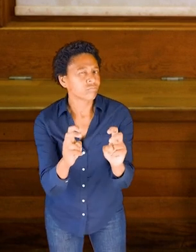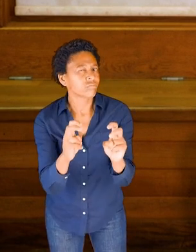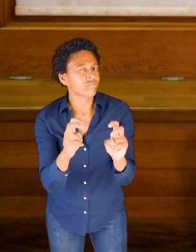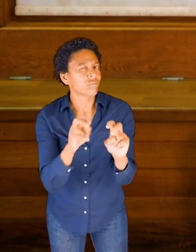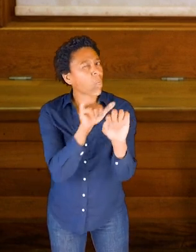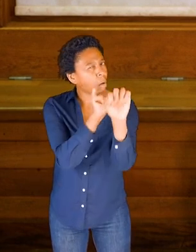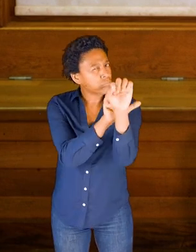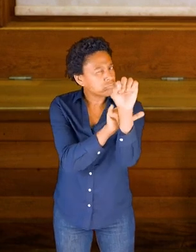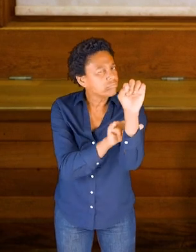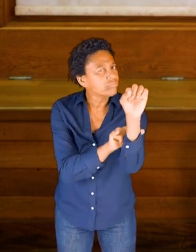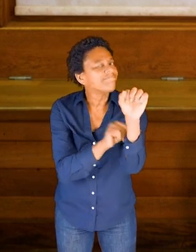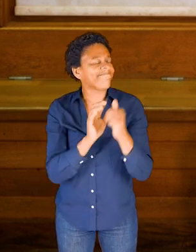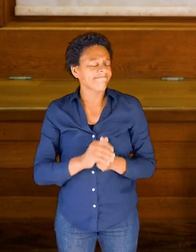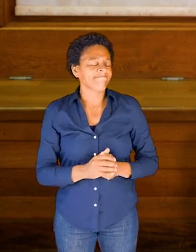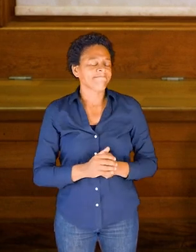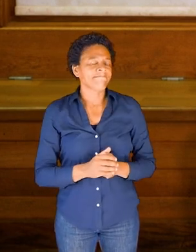the fullness of my spine.